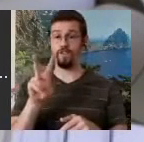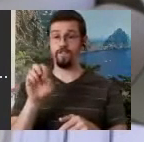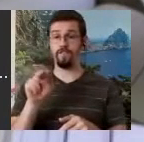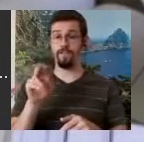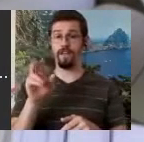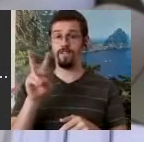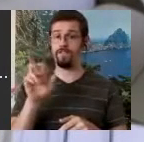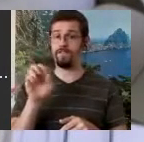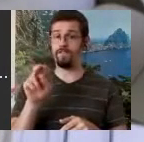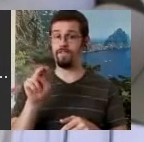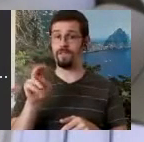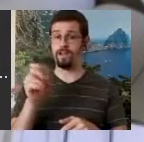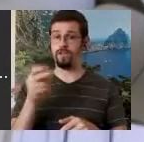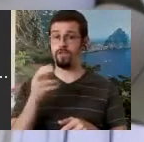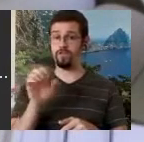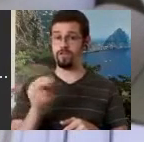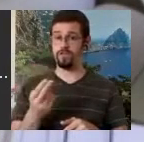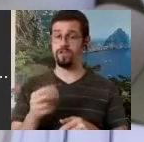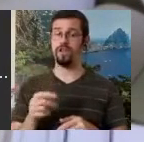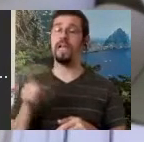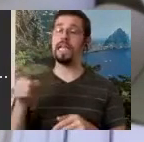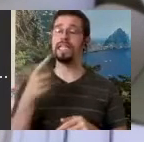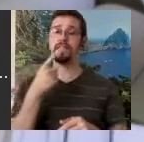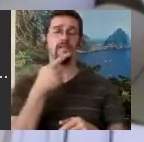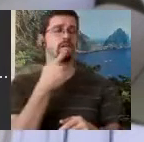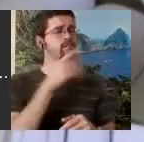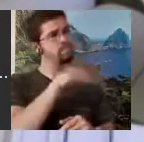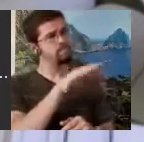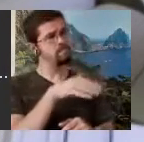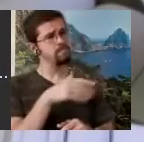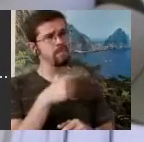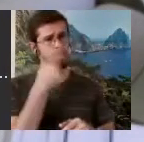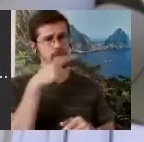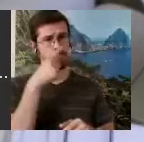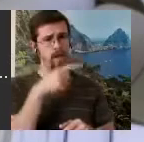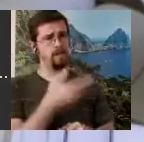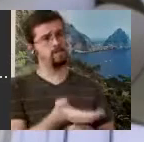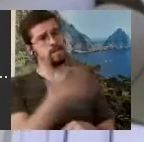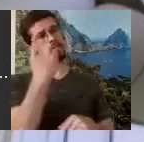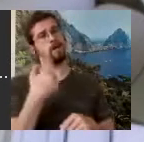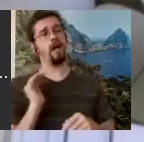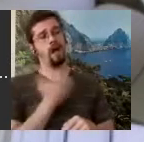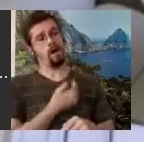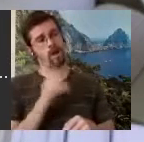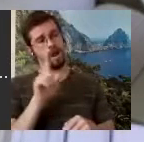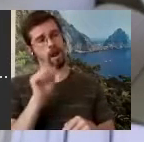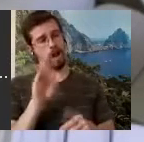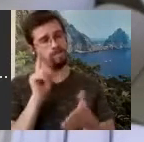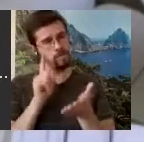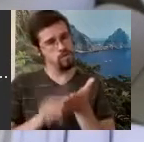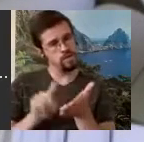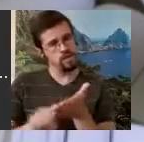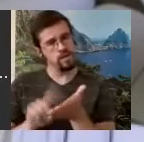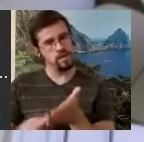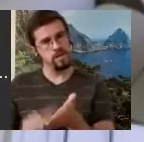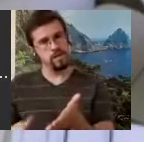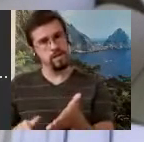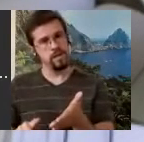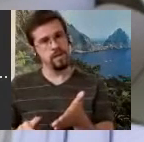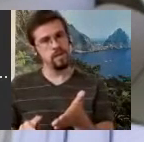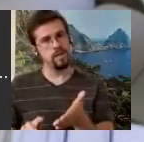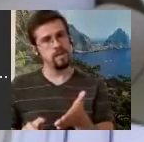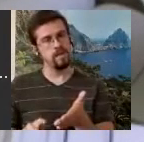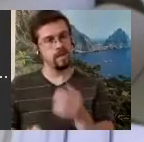over to our research lab? The Audiologopædisk Forskningsgruppe?